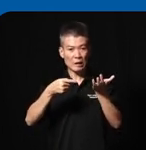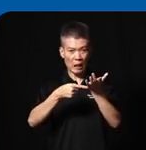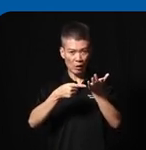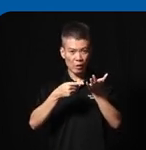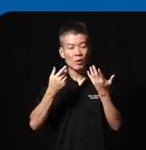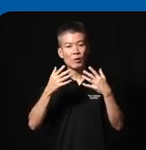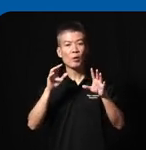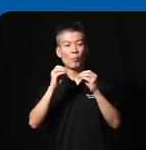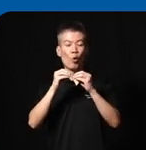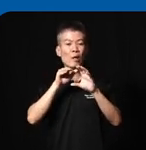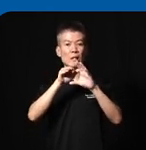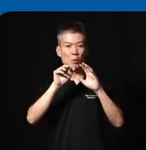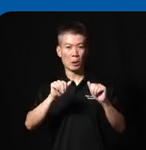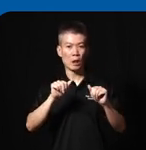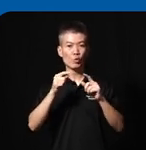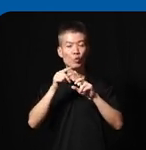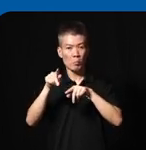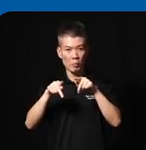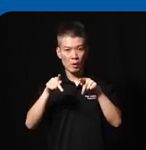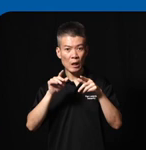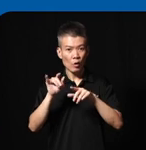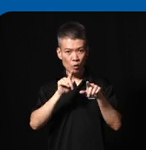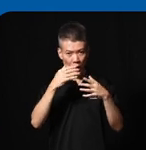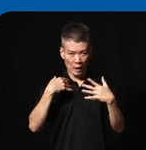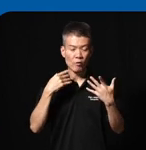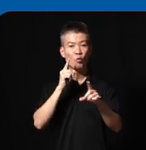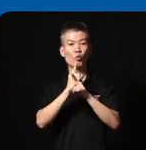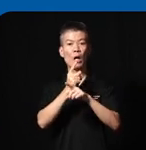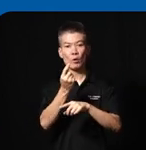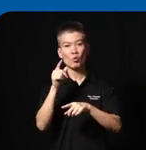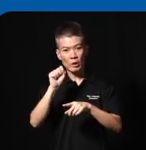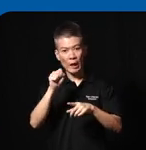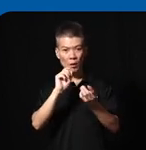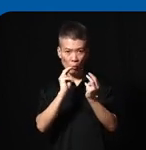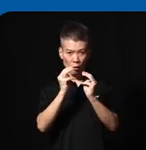was more accessible to people as long as they had the right tools they could modify it and build it